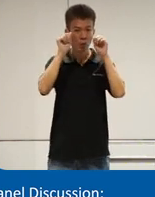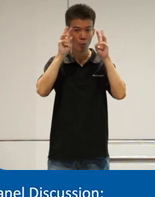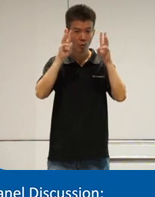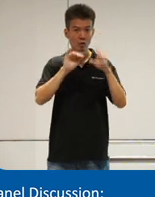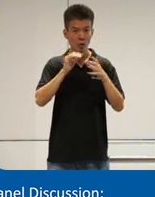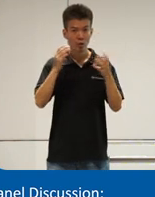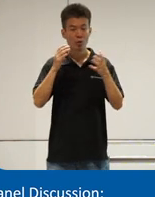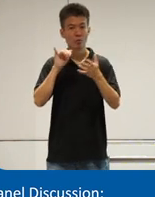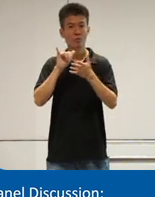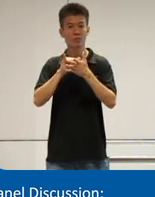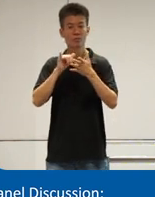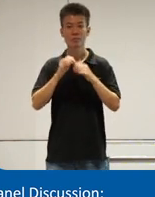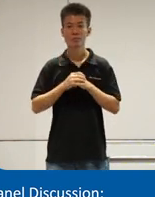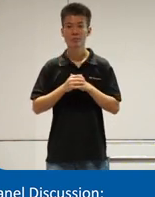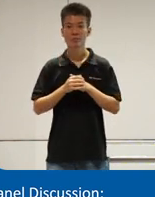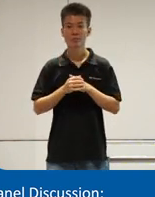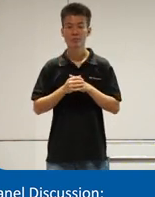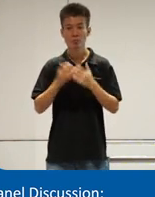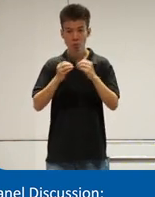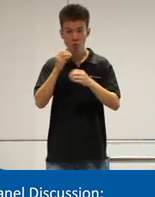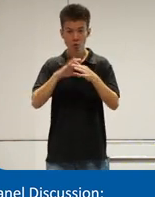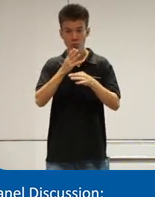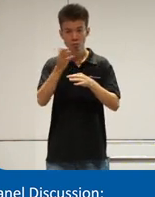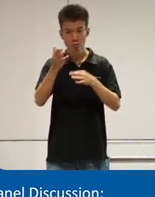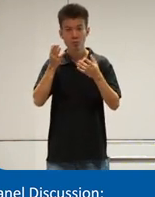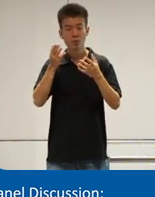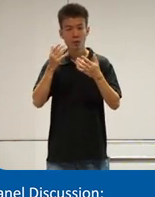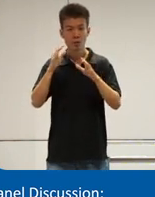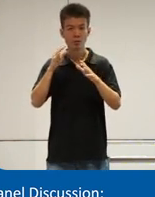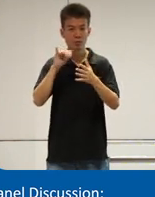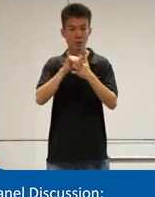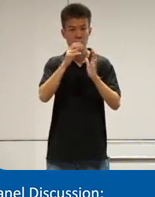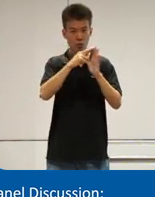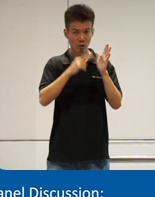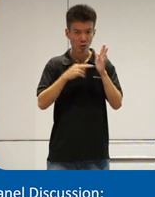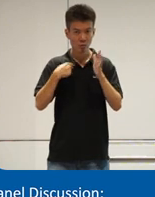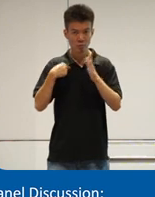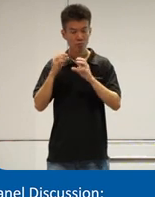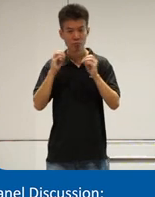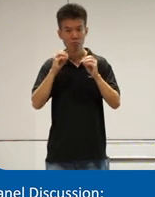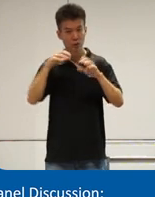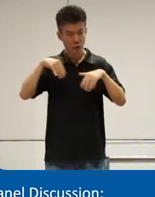The Stereotype so most of the country have the regulation right we don't have it yet hopefully